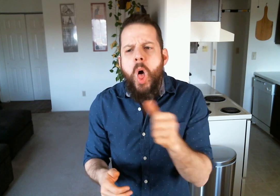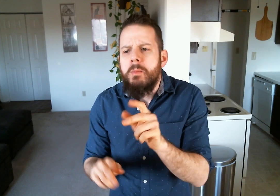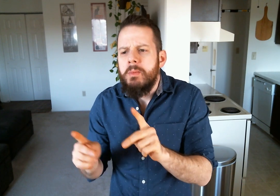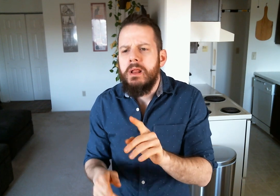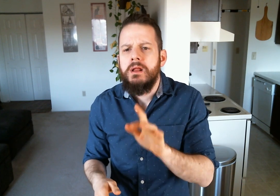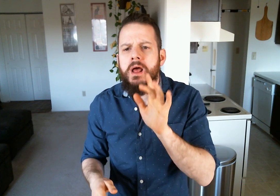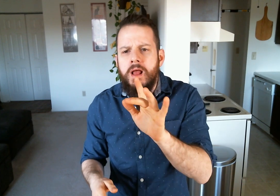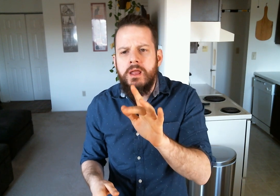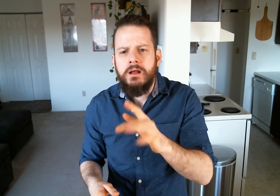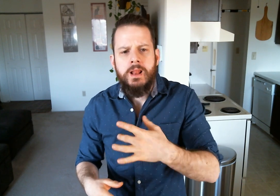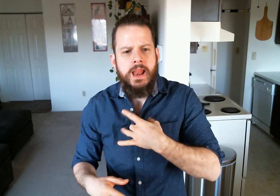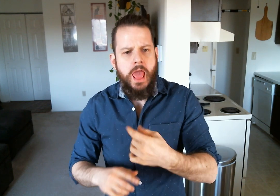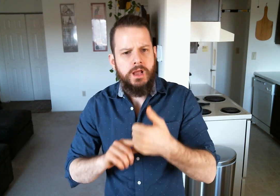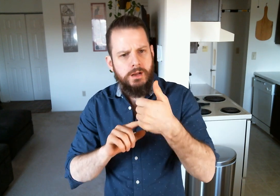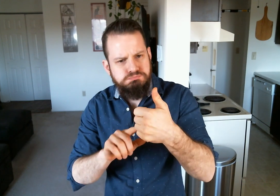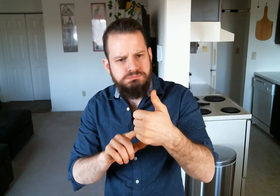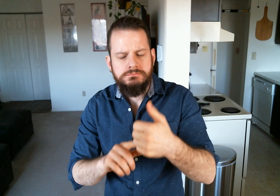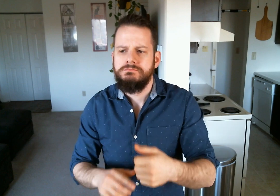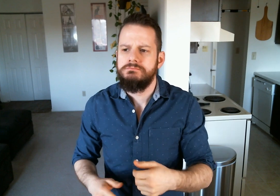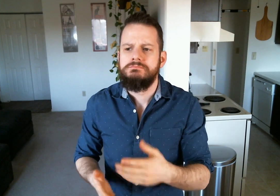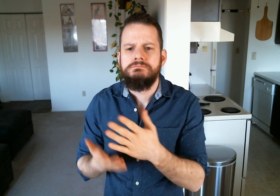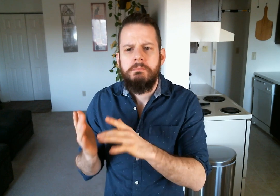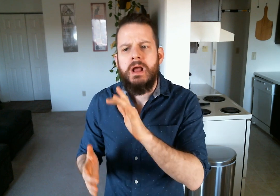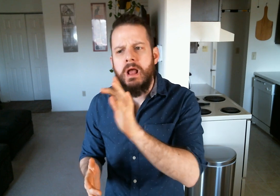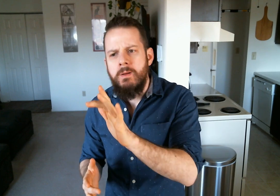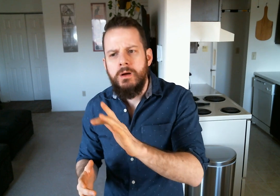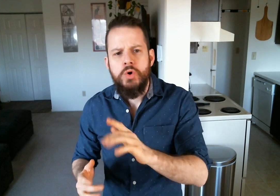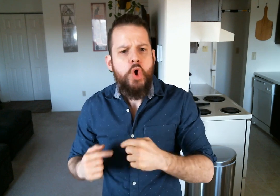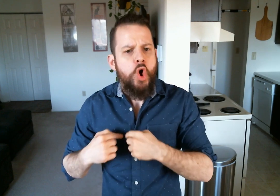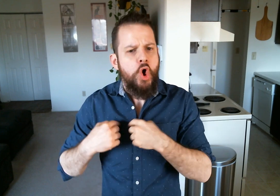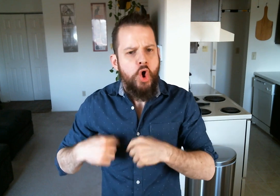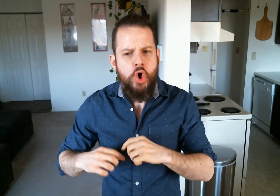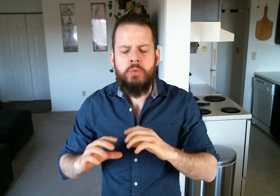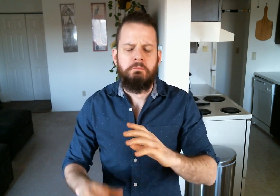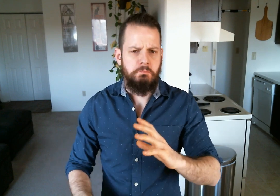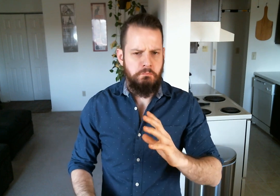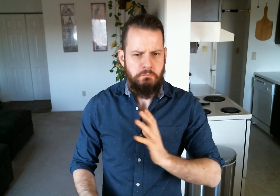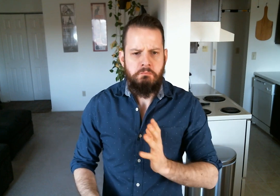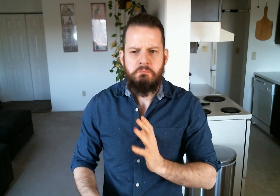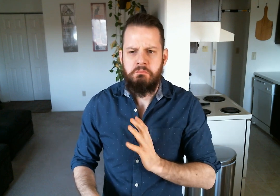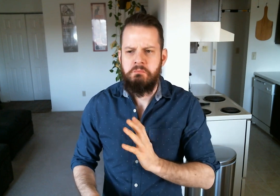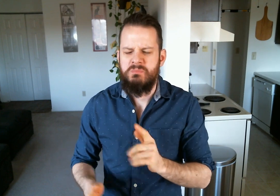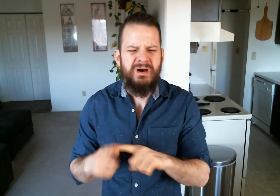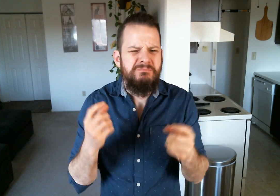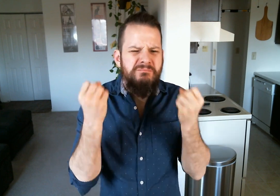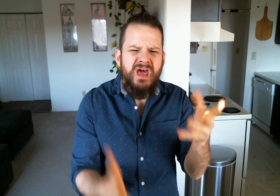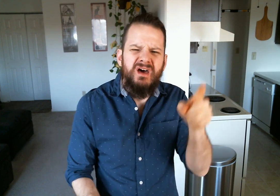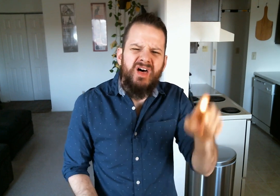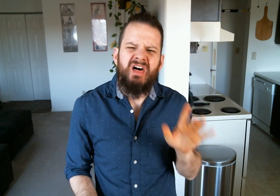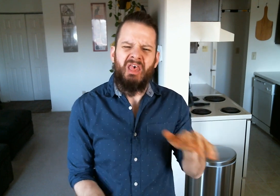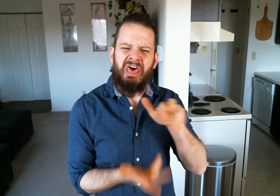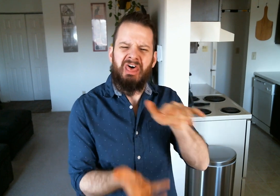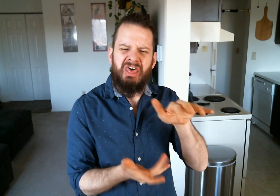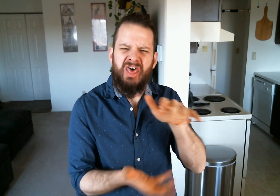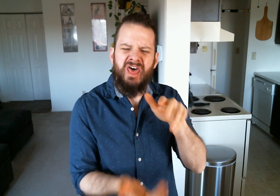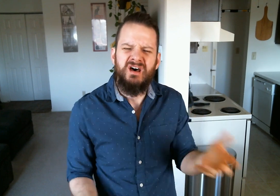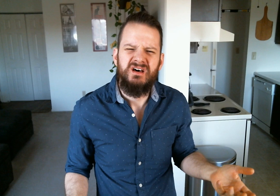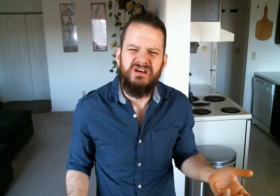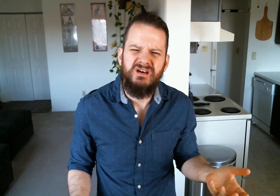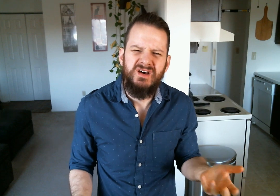Those who clicked "Like" and "Love" which is okay but many of you laughed at it according to the reaction.